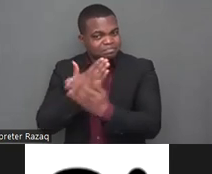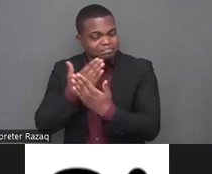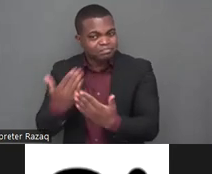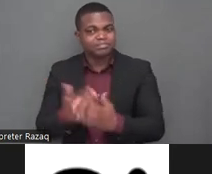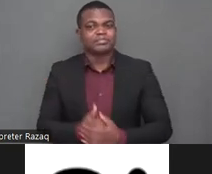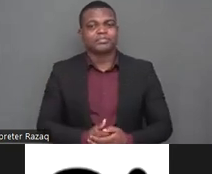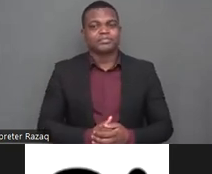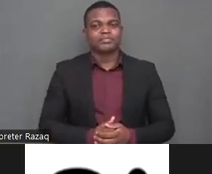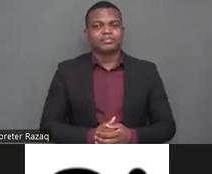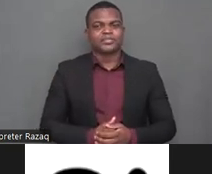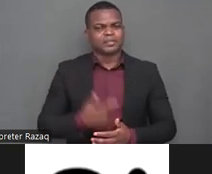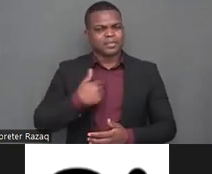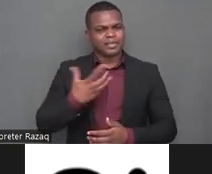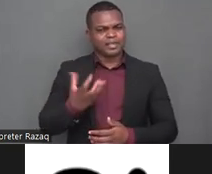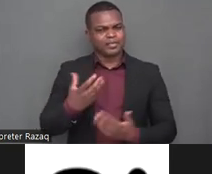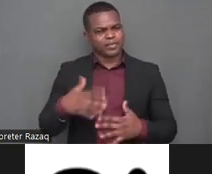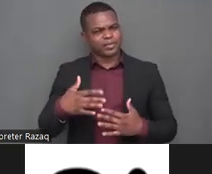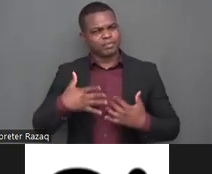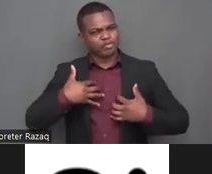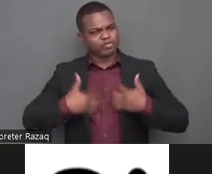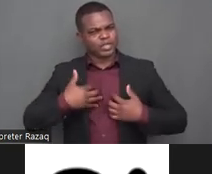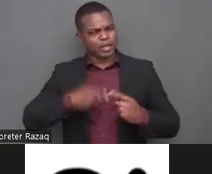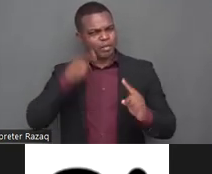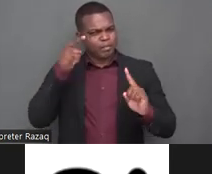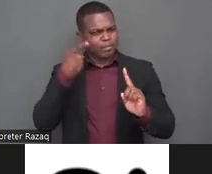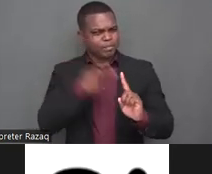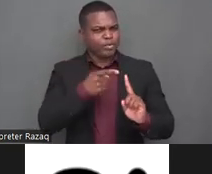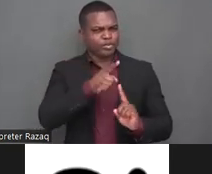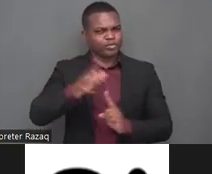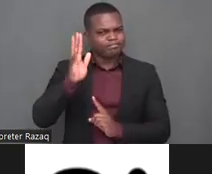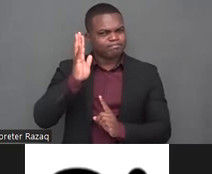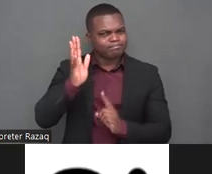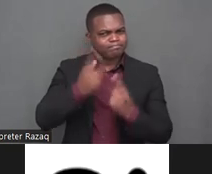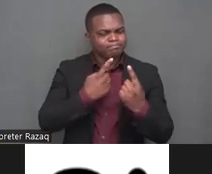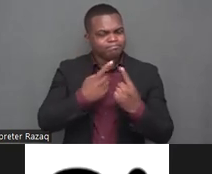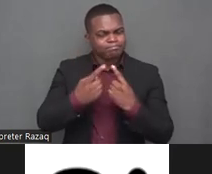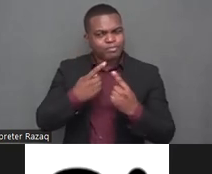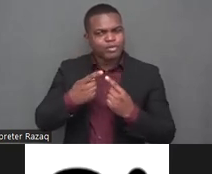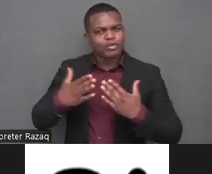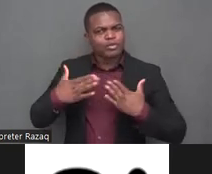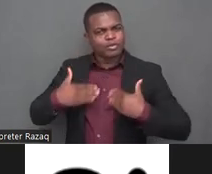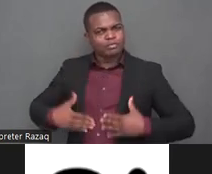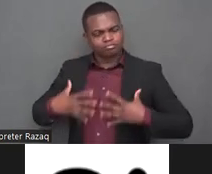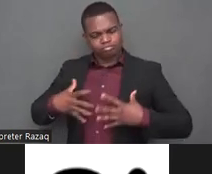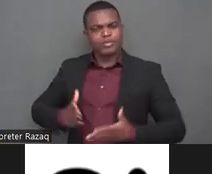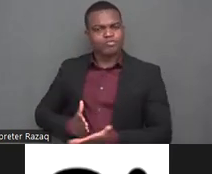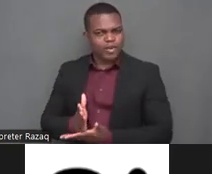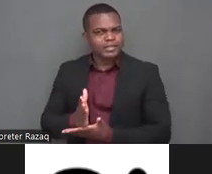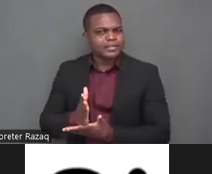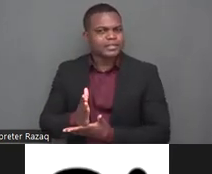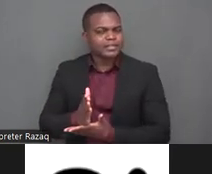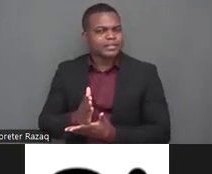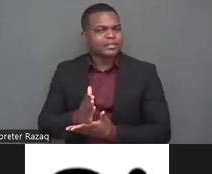about reproductive rights or reproductive issues especially for uh women with disabilities is still